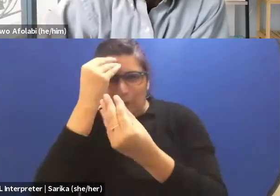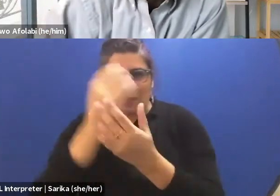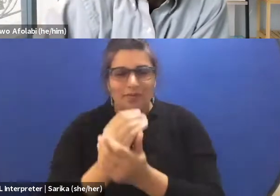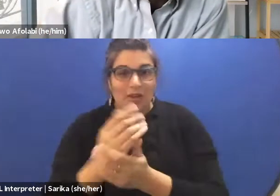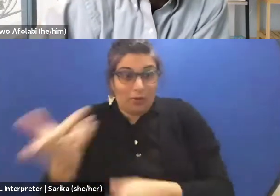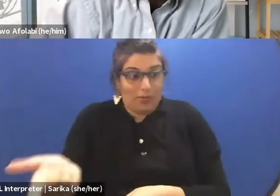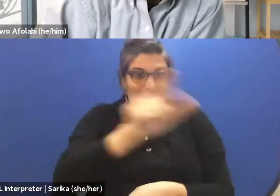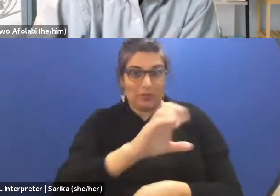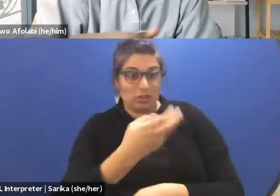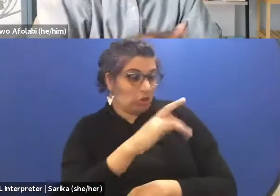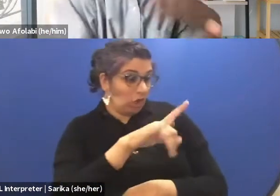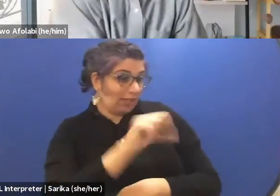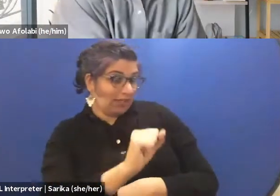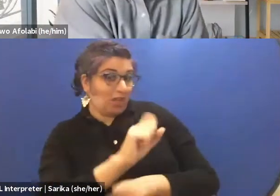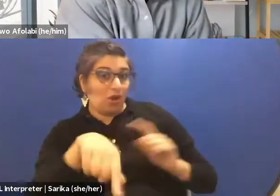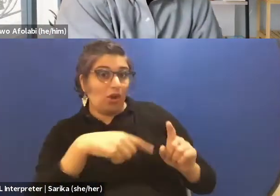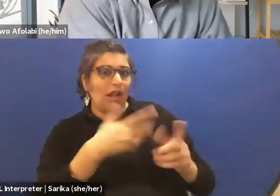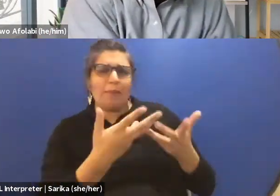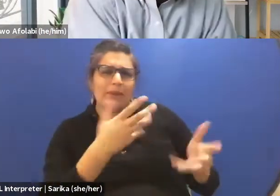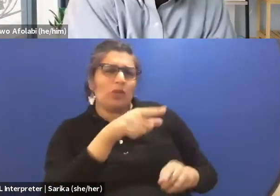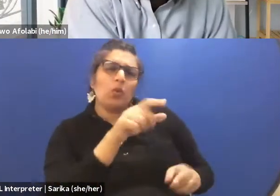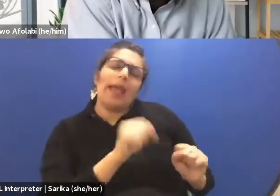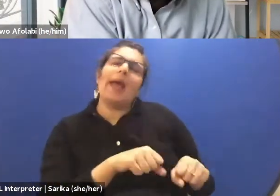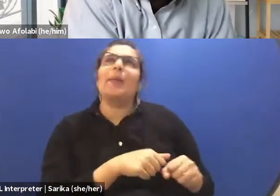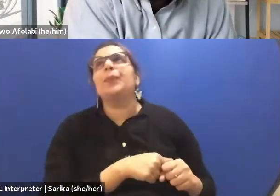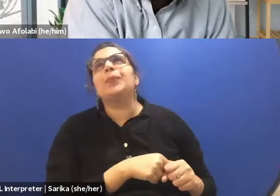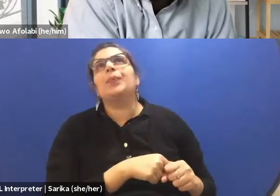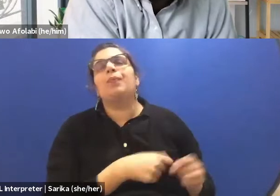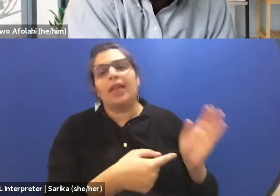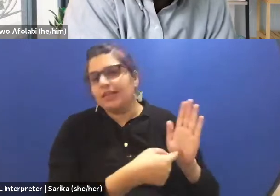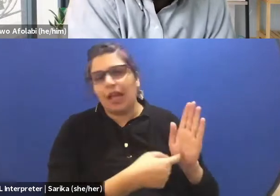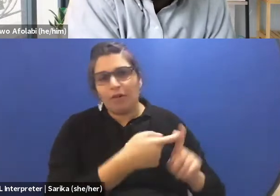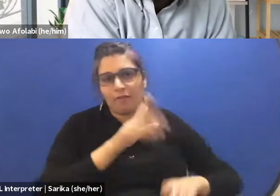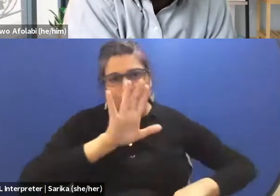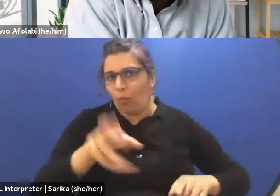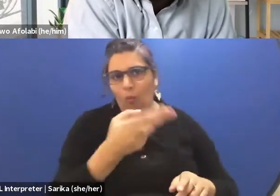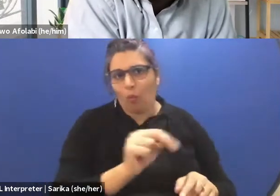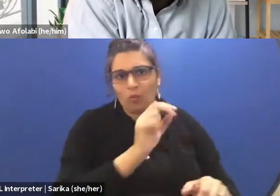So, when you were... And maybe Charles you can give an example from one of your work. I know that you're currently preparing